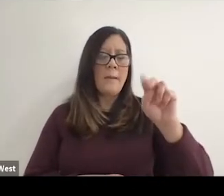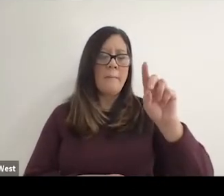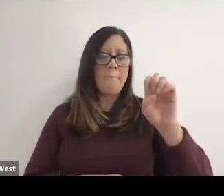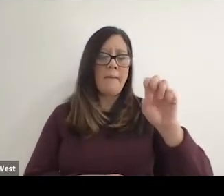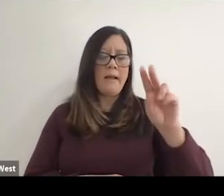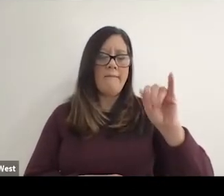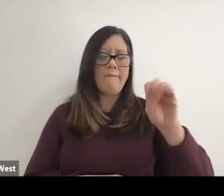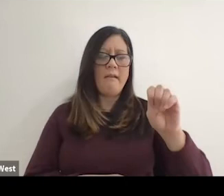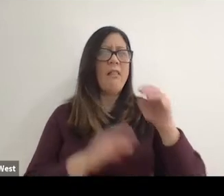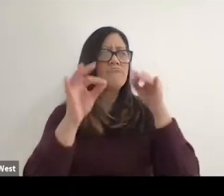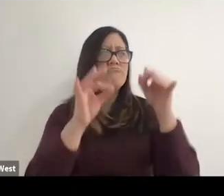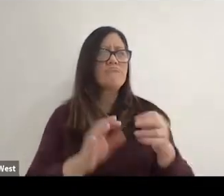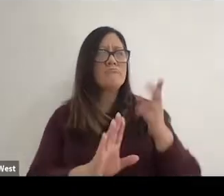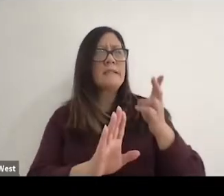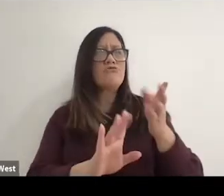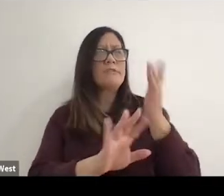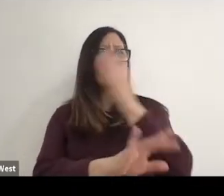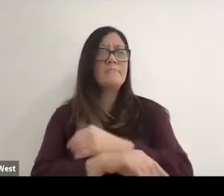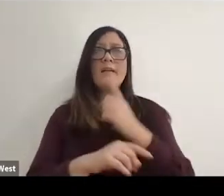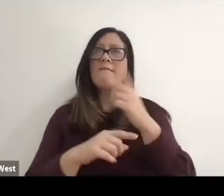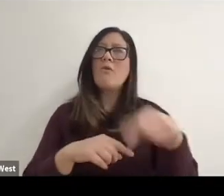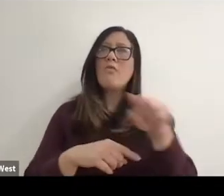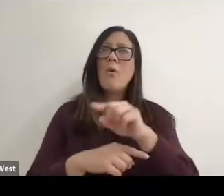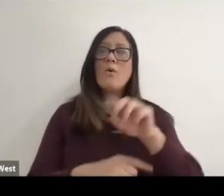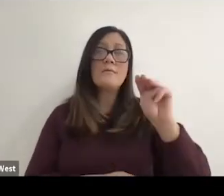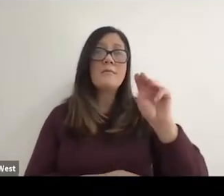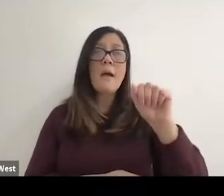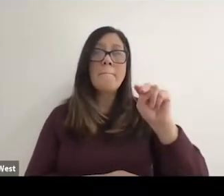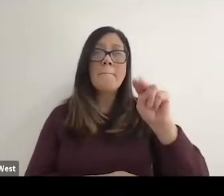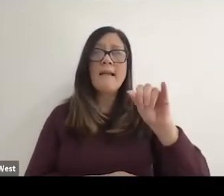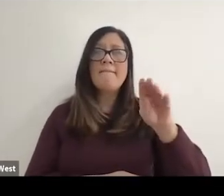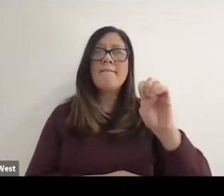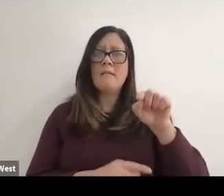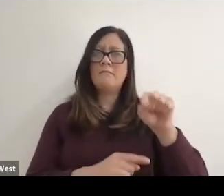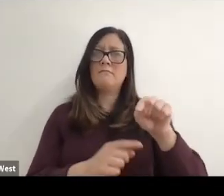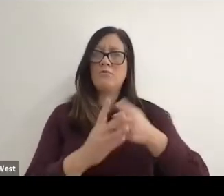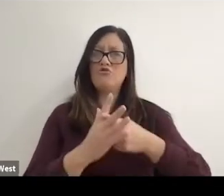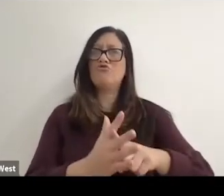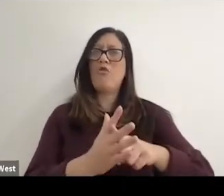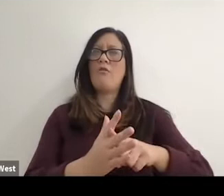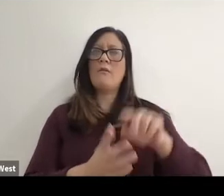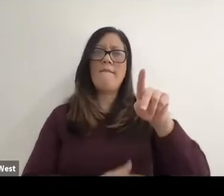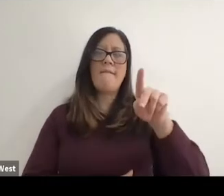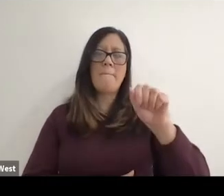could tell us about the history for the for the rest of the folks here, Stoke Mandeville was really the start of the Paralympic movement.